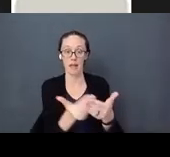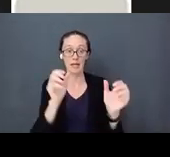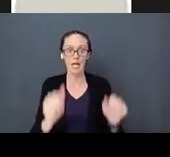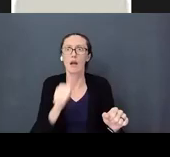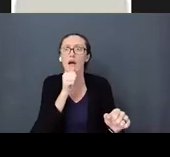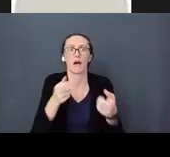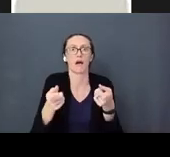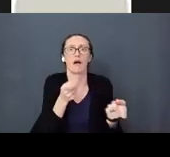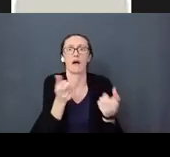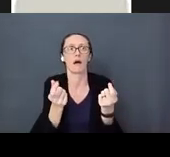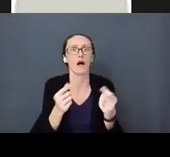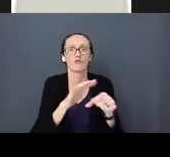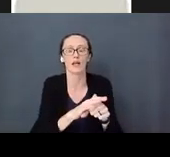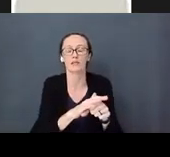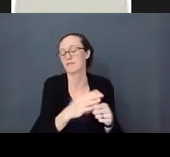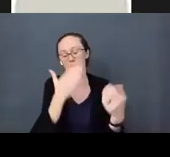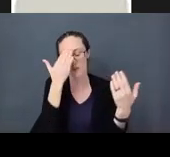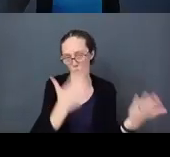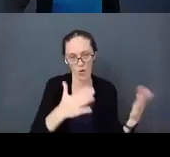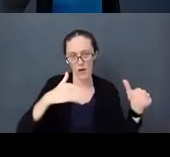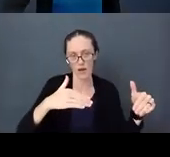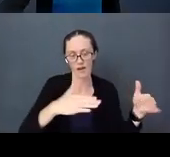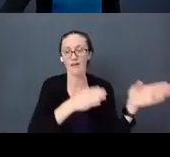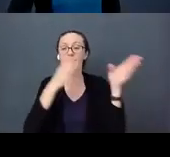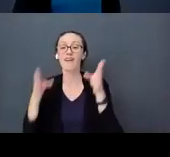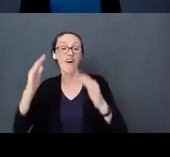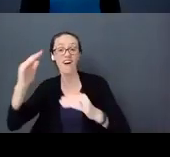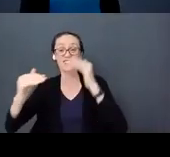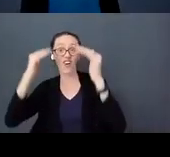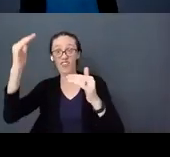A lot of adults don’t know how to handle stress. We pick all kinds of weird ways to handle stress.